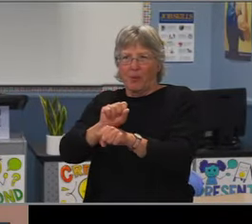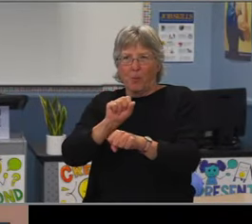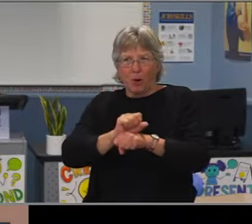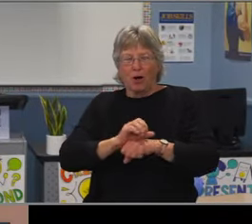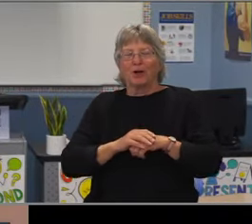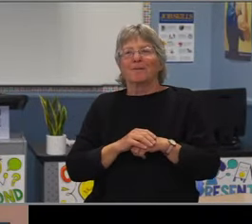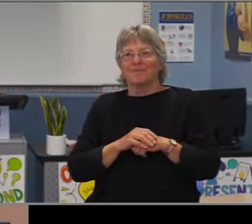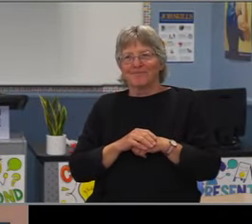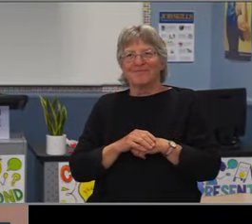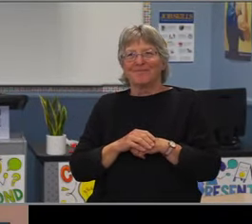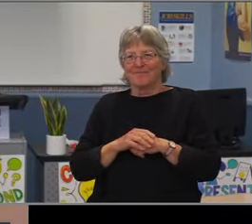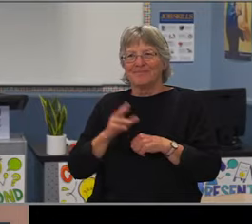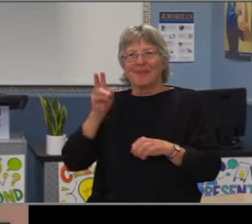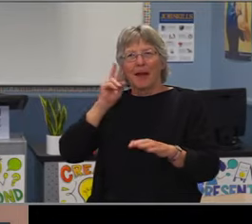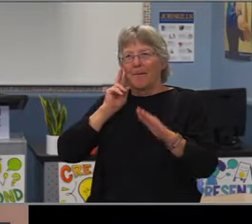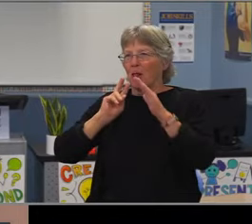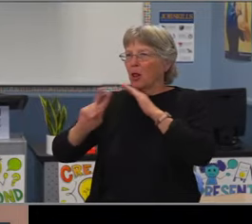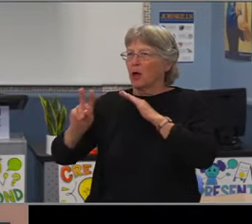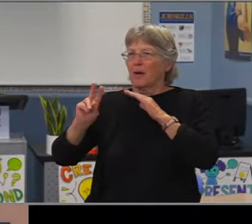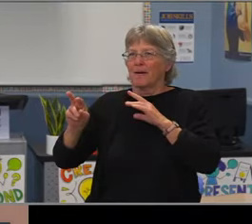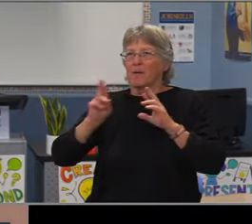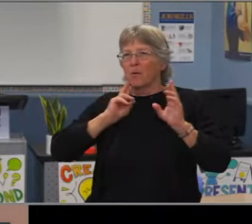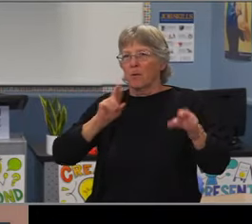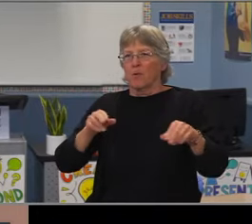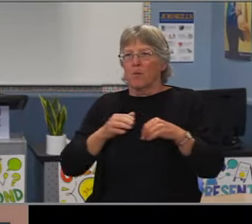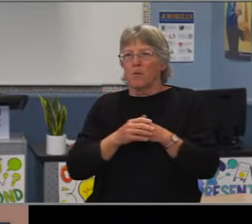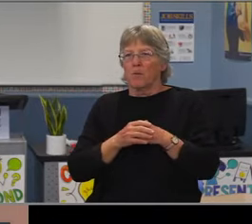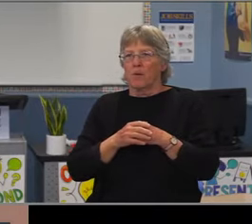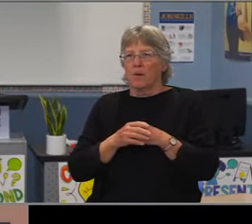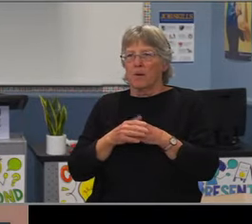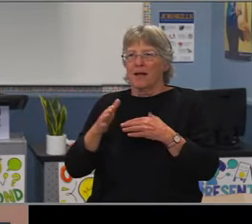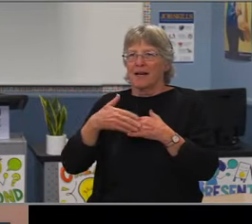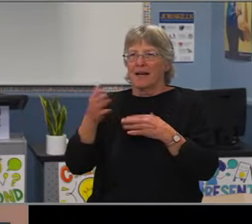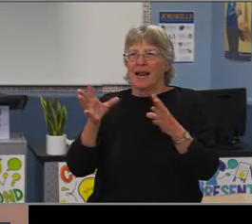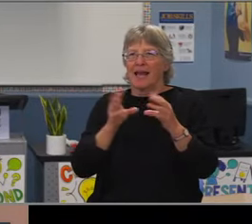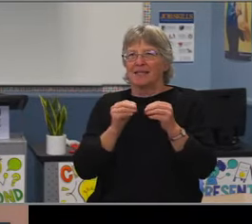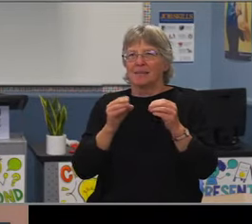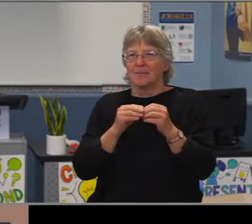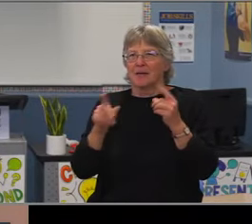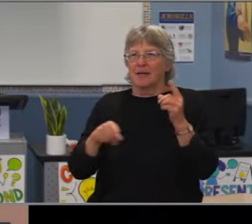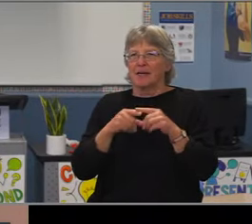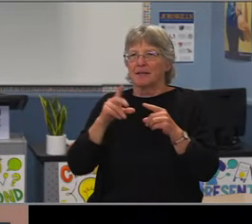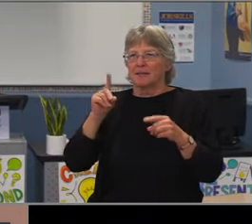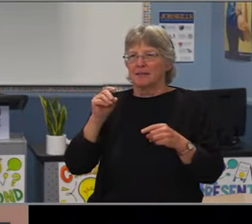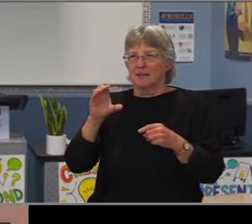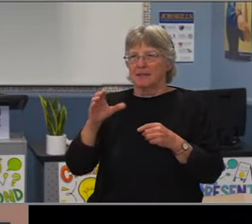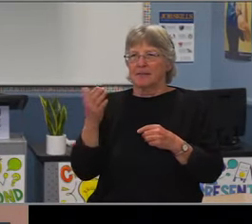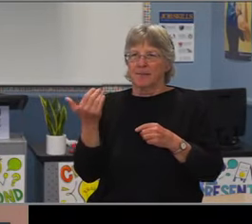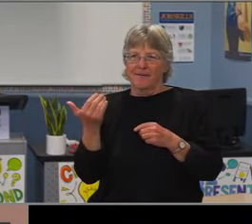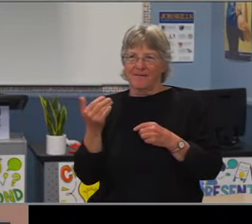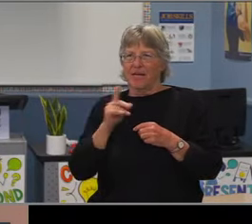She continues to this day to provide scholarships to math collaborative students, and the math collaborative program